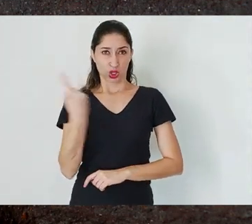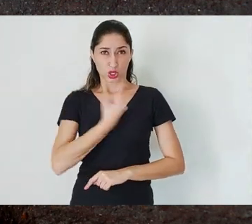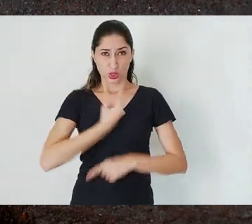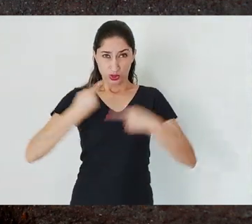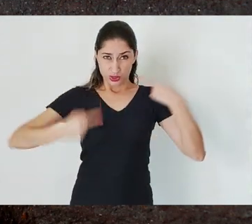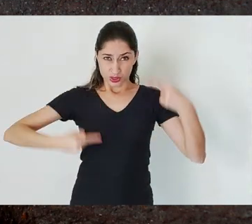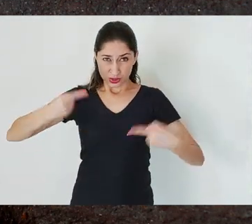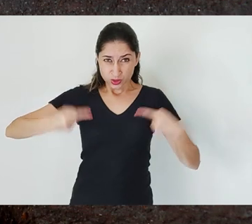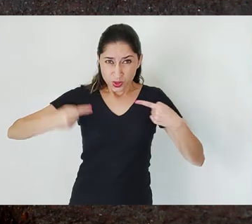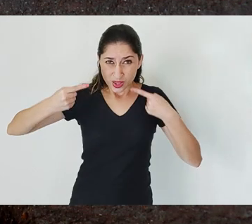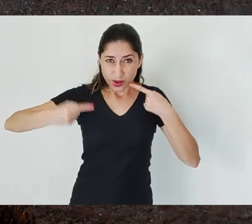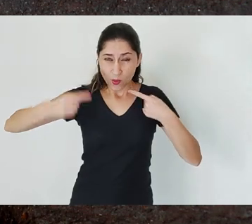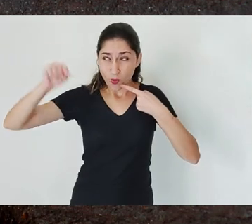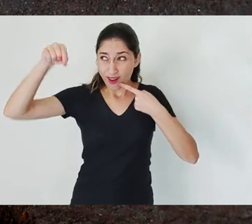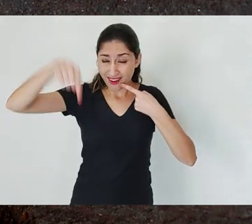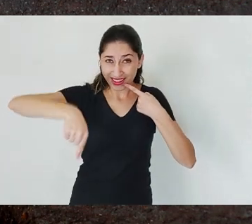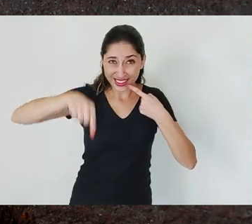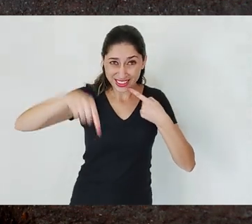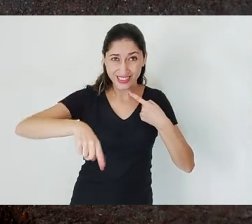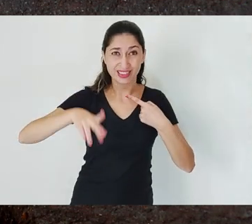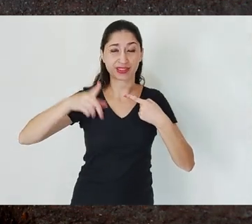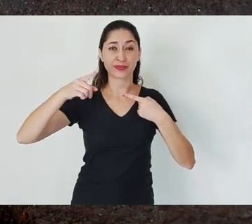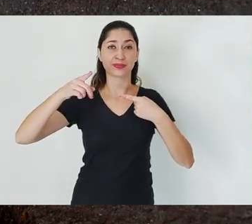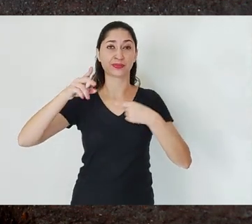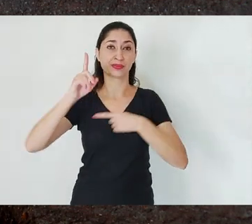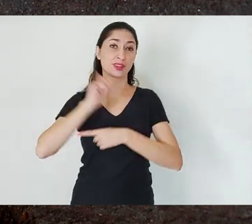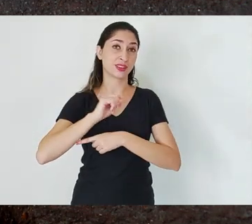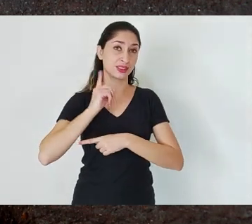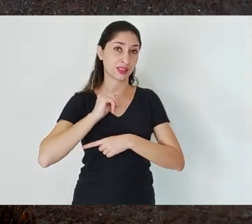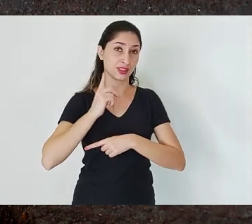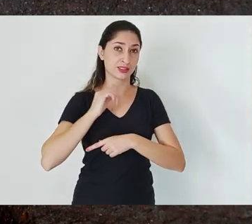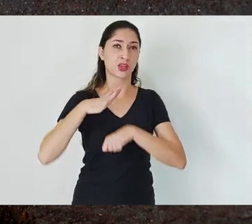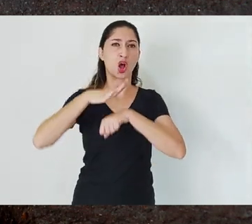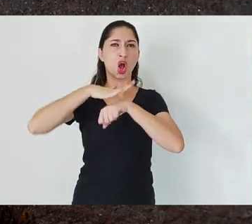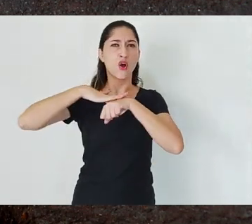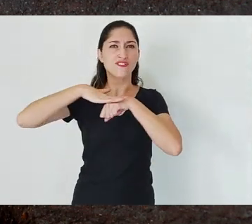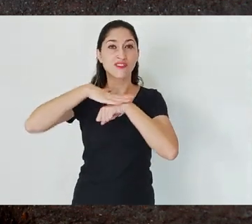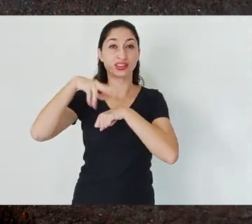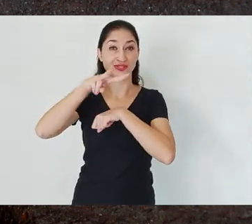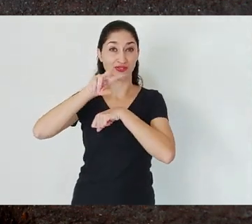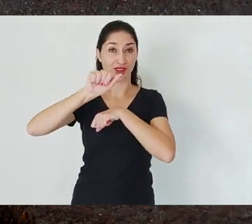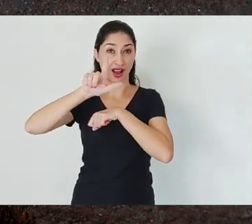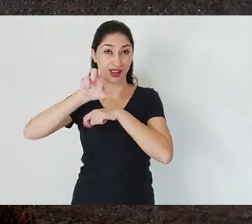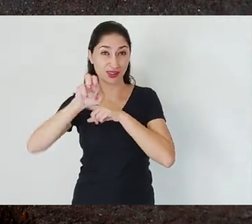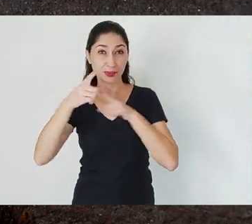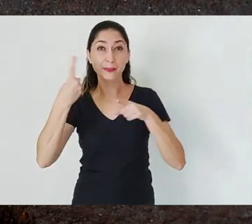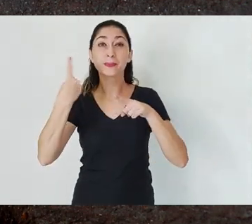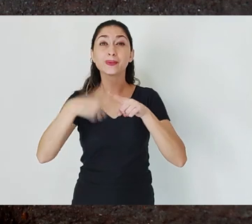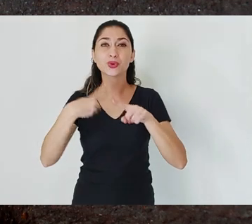is that they are in negotiations with Vale to write an environmental recovery plan,